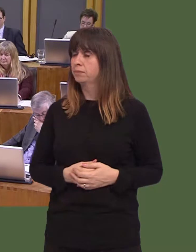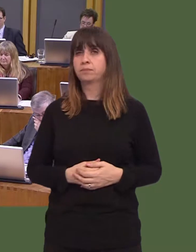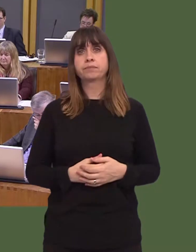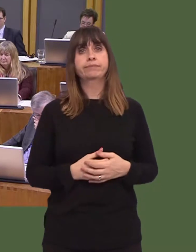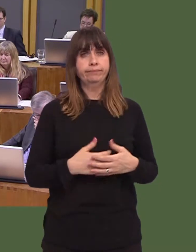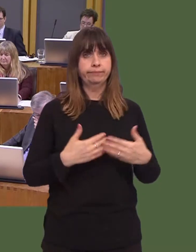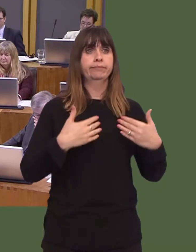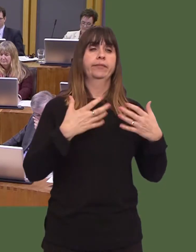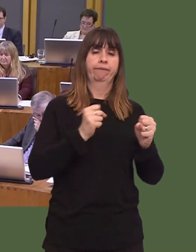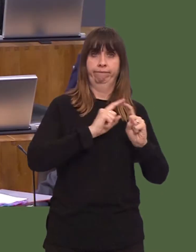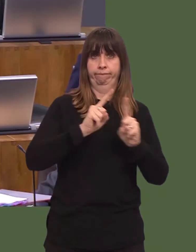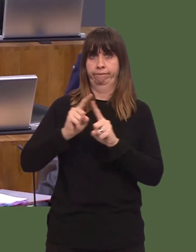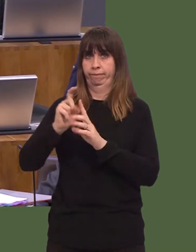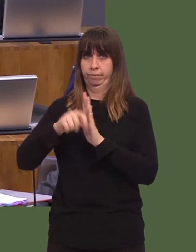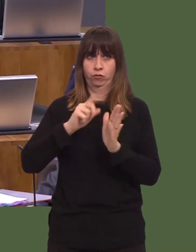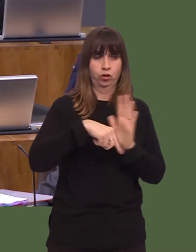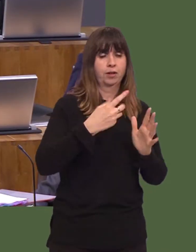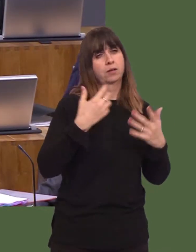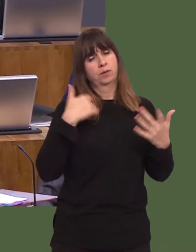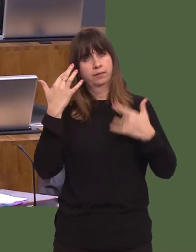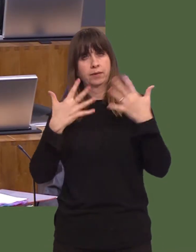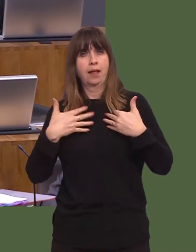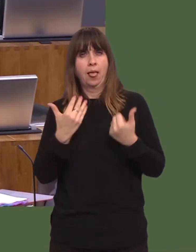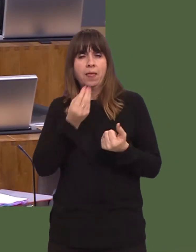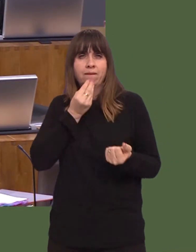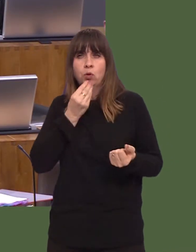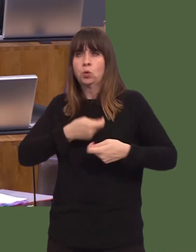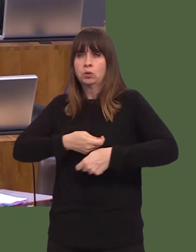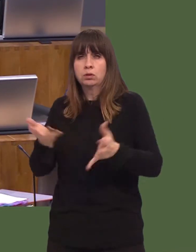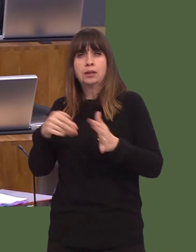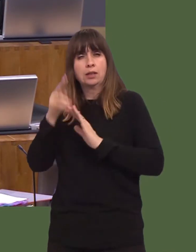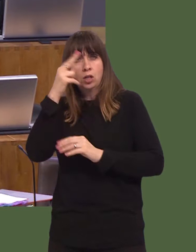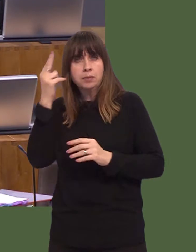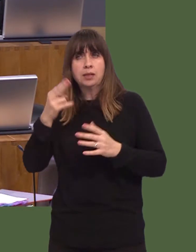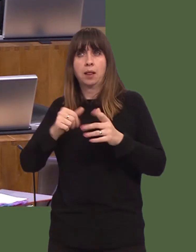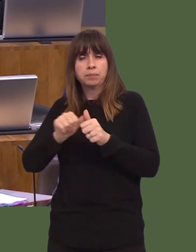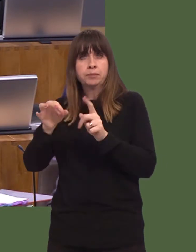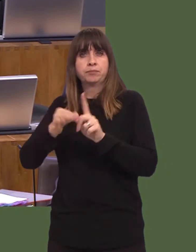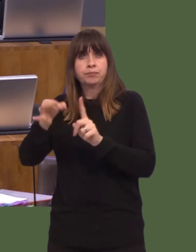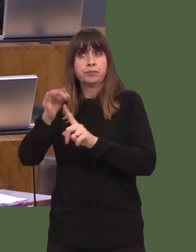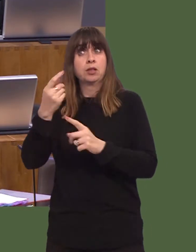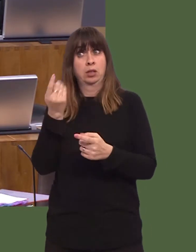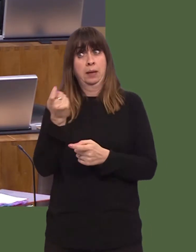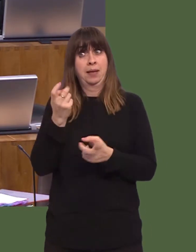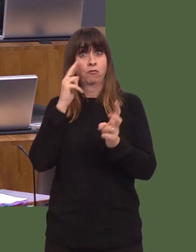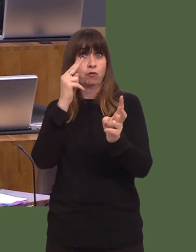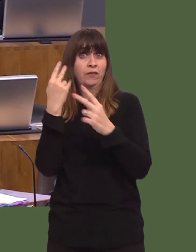Weíre considering ways to improve healthy food provision in hospitals even further, including an upcoming review of the mandatory standards.